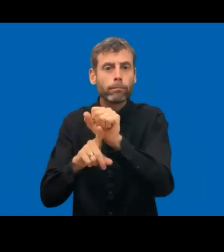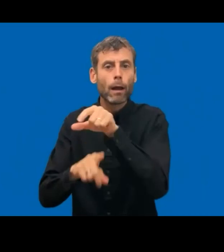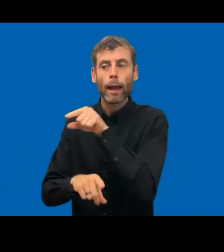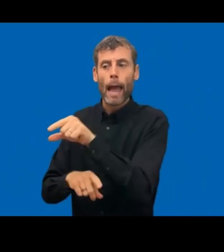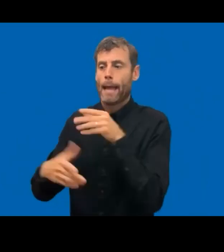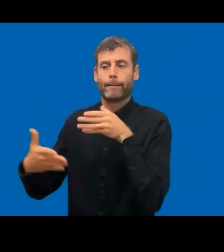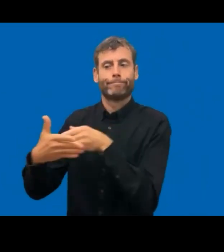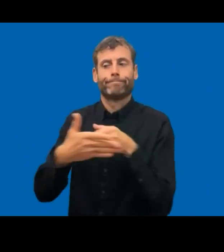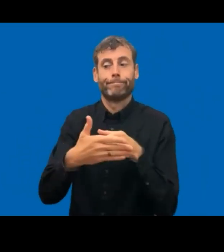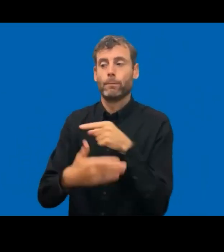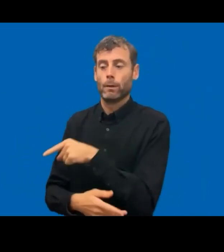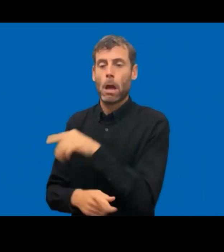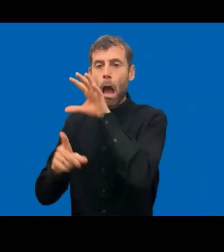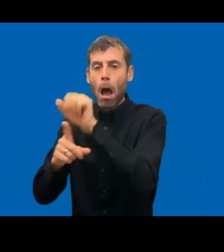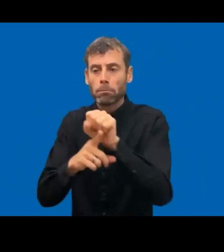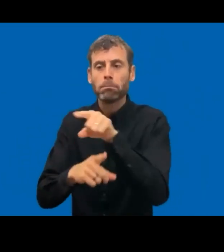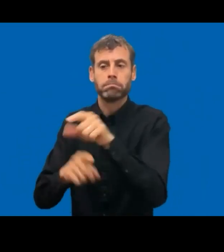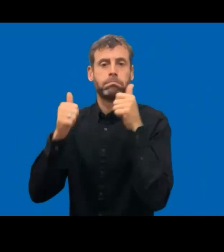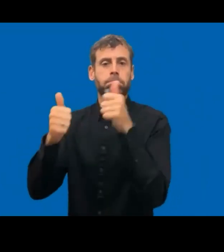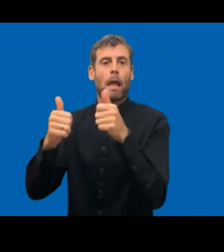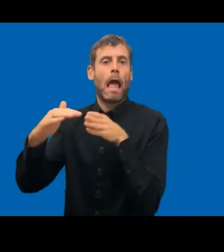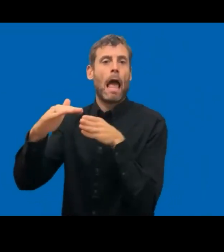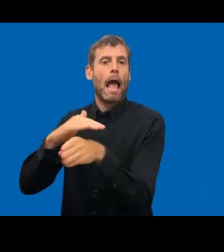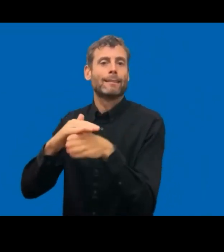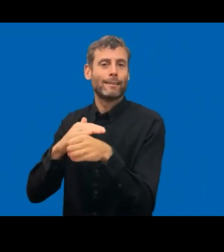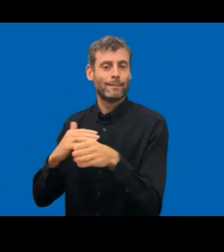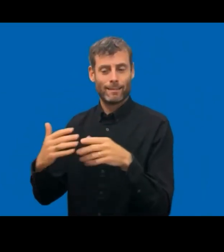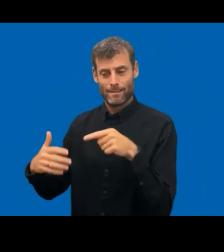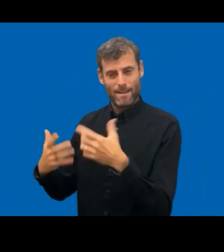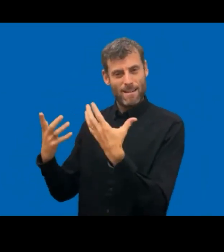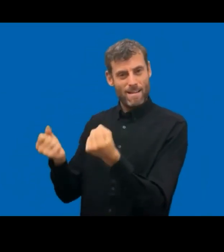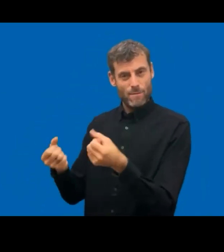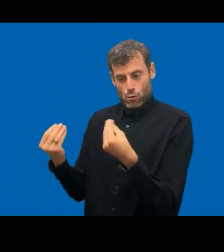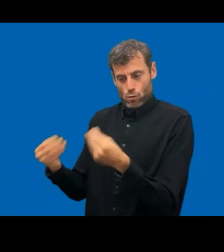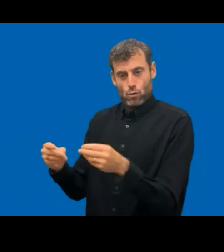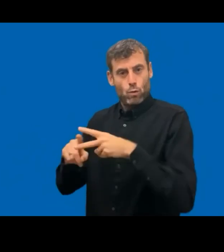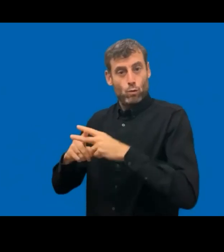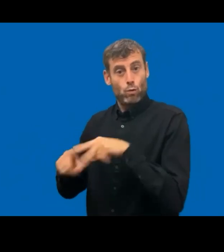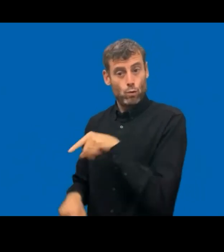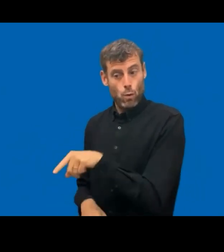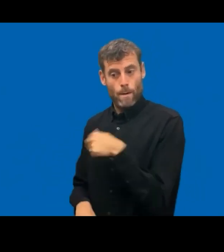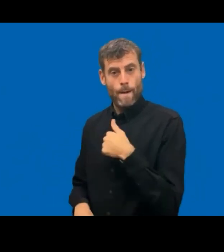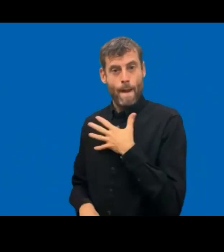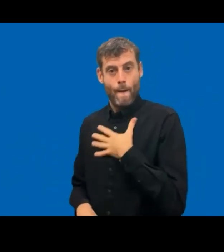also putting in place data platform and other tools to make our monitoring as data driven